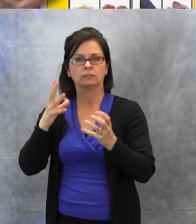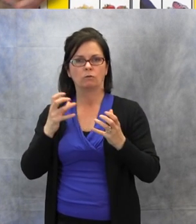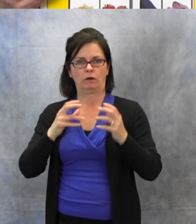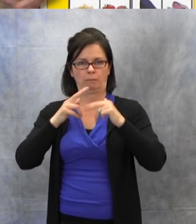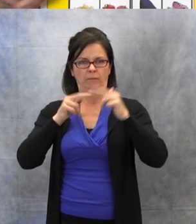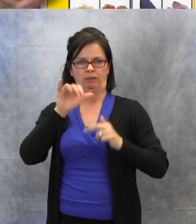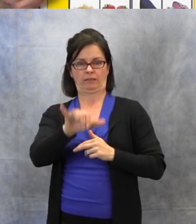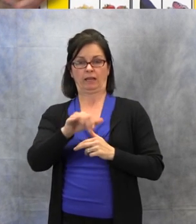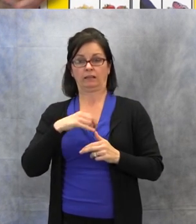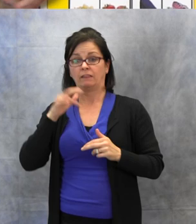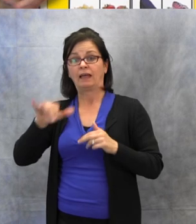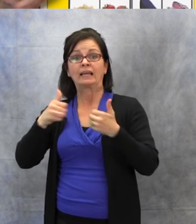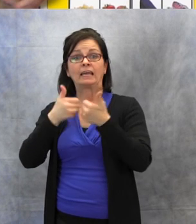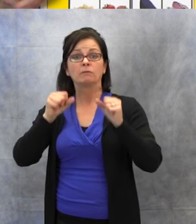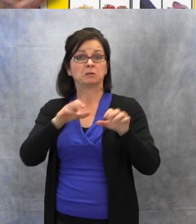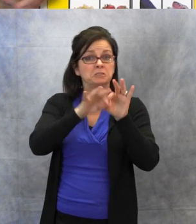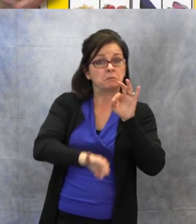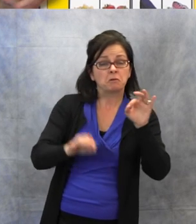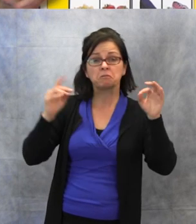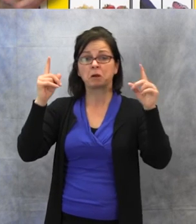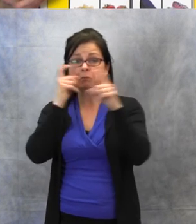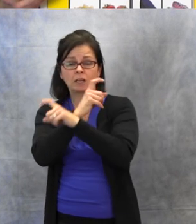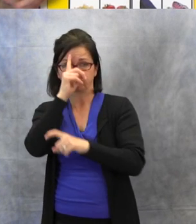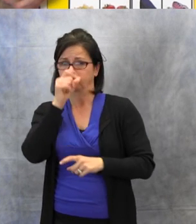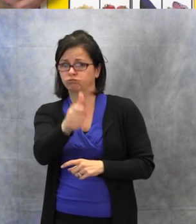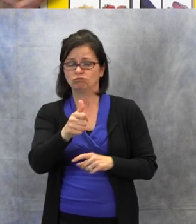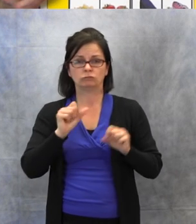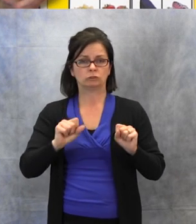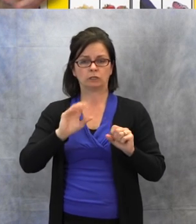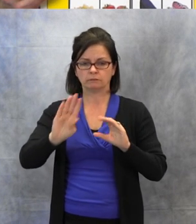where they are going to put those cards